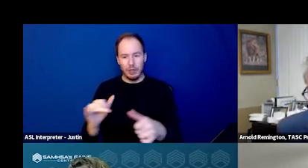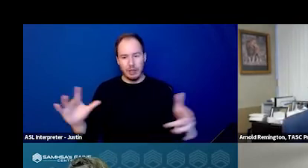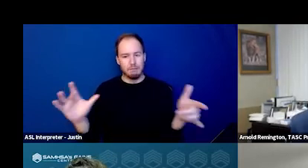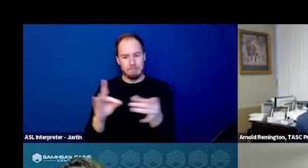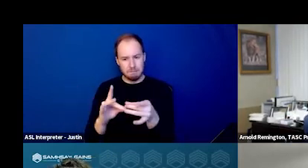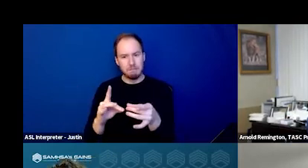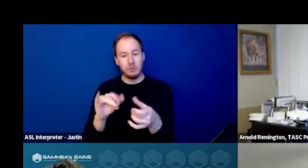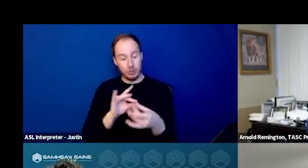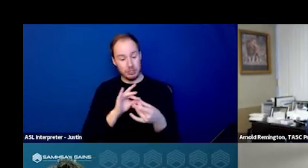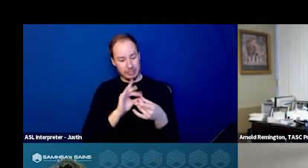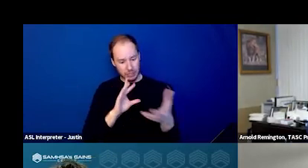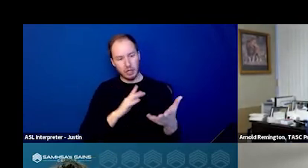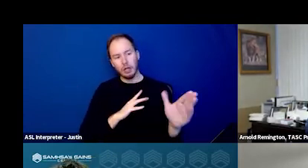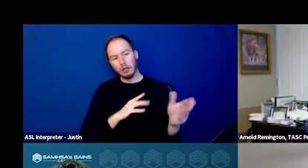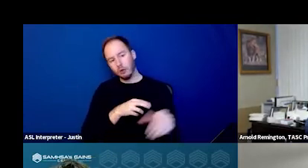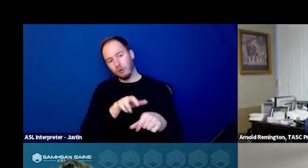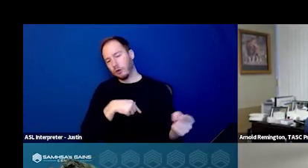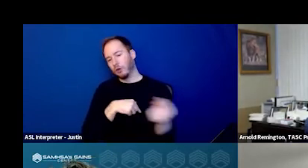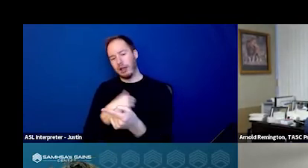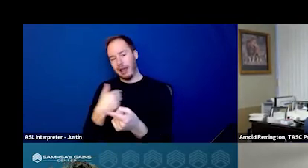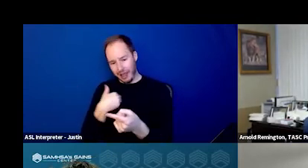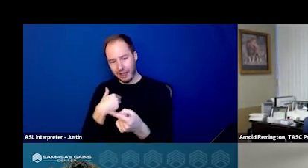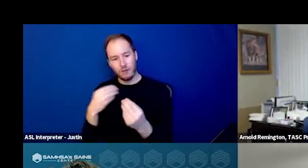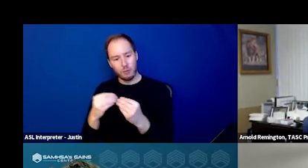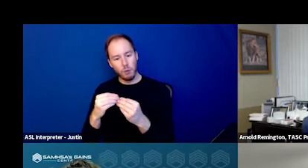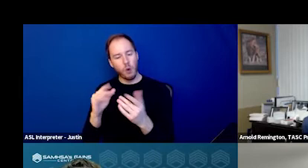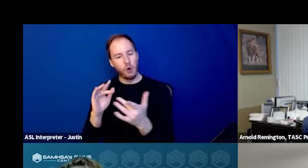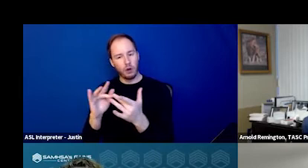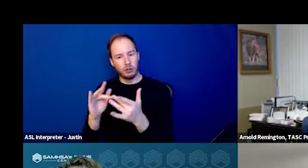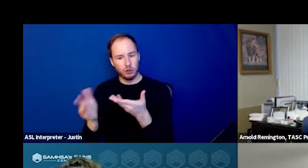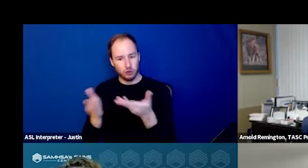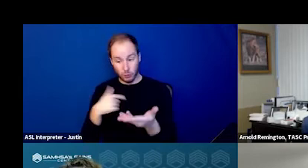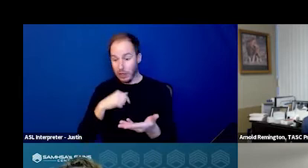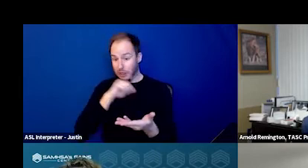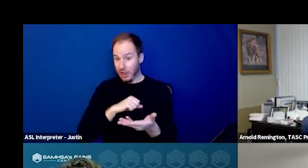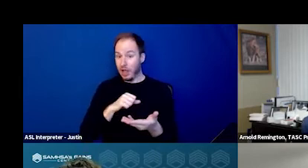We love the fact that we can be there at the time of the crisis,